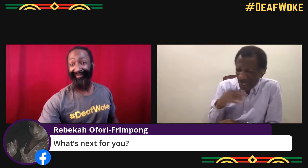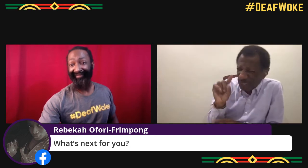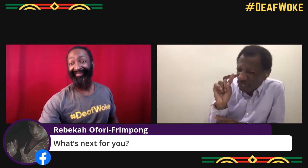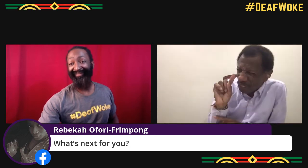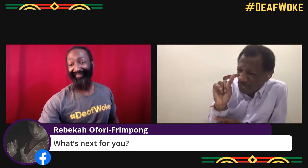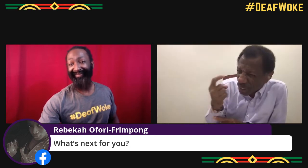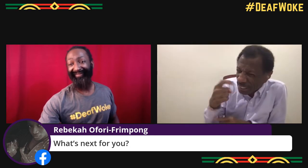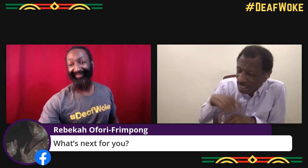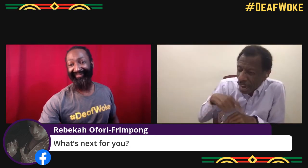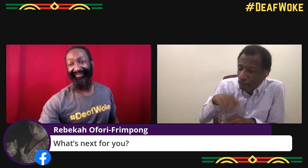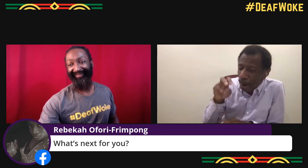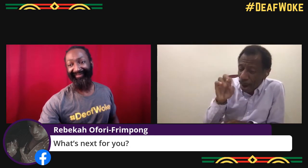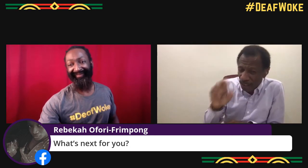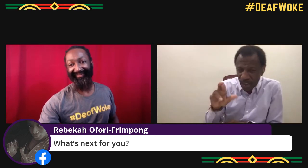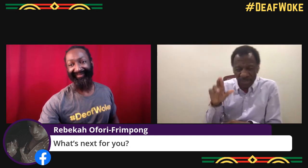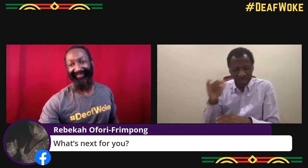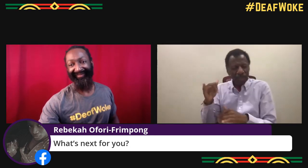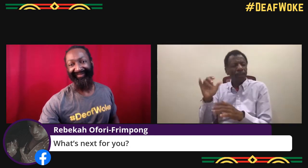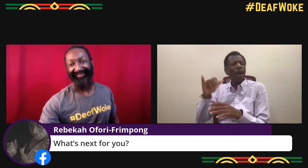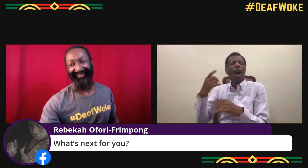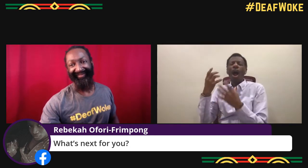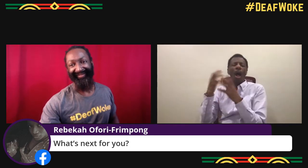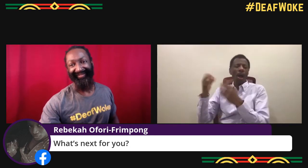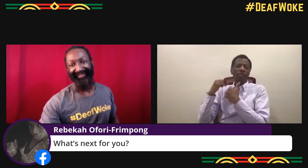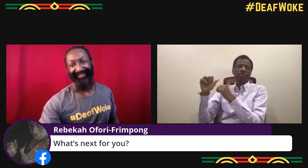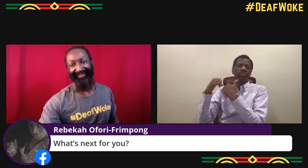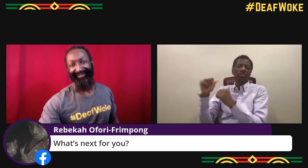So there's on Facebook, there's a promotion